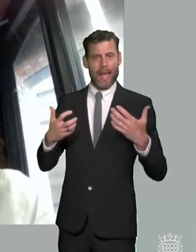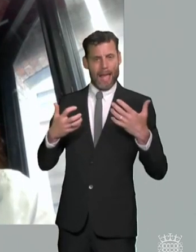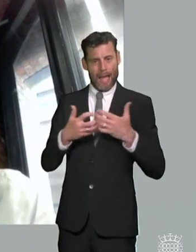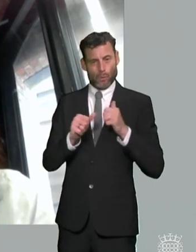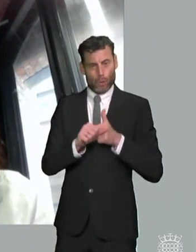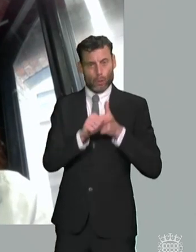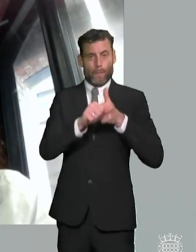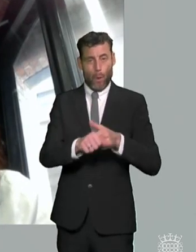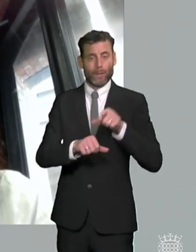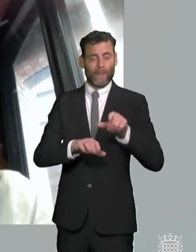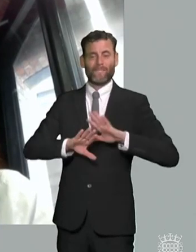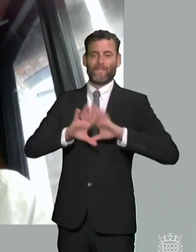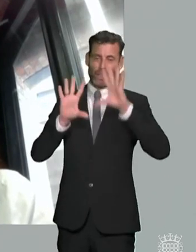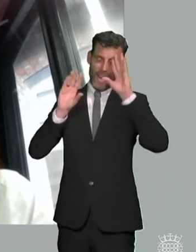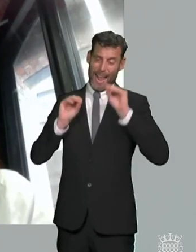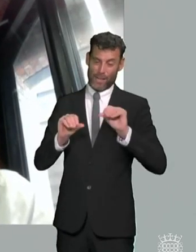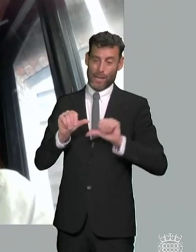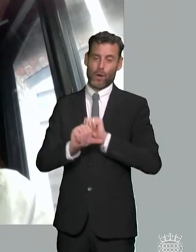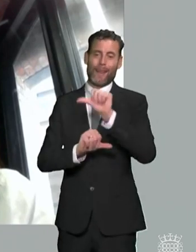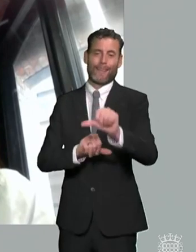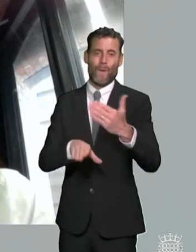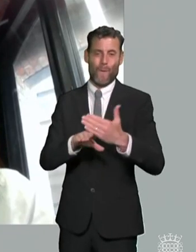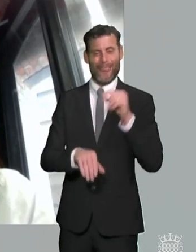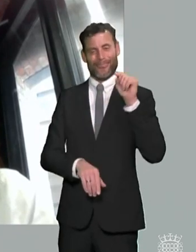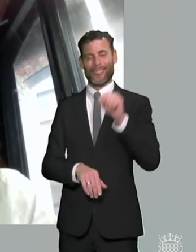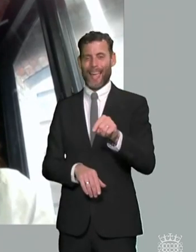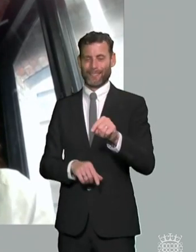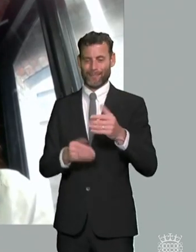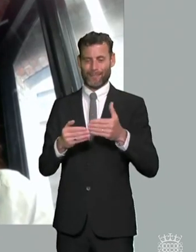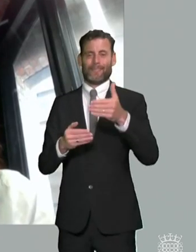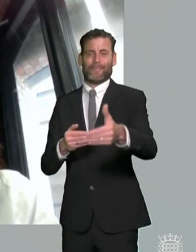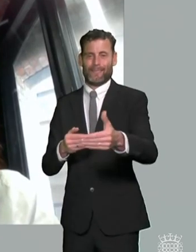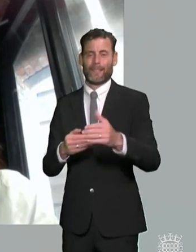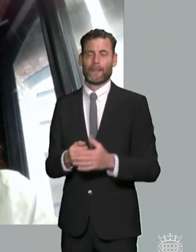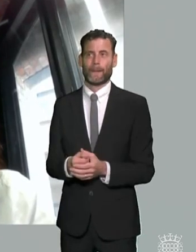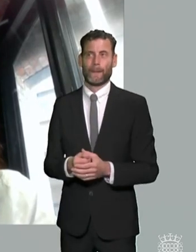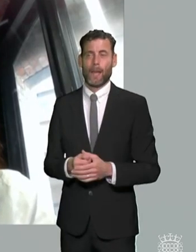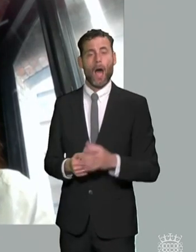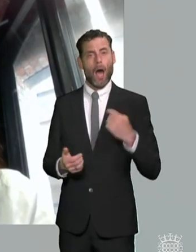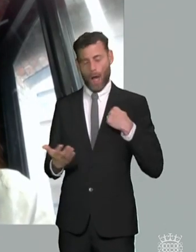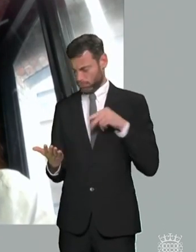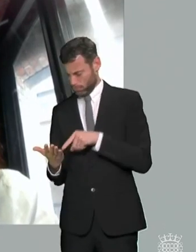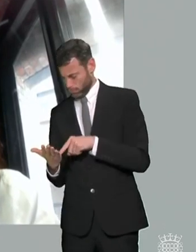forward so i think it's a real sector where um i i was expecting in the paper to see a lot more focus